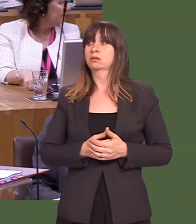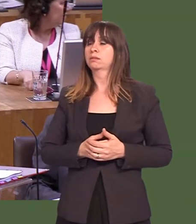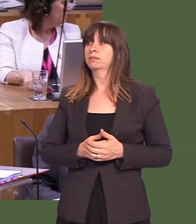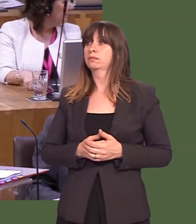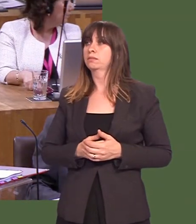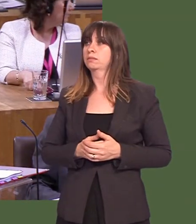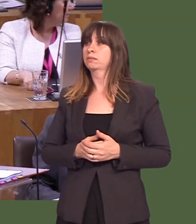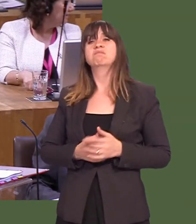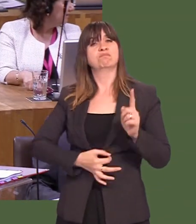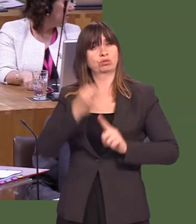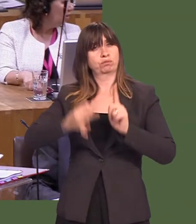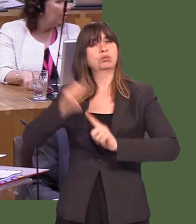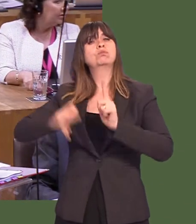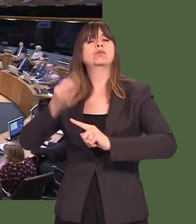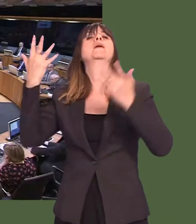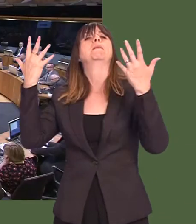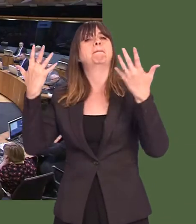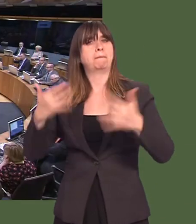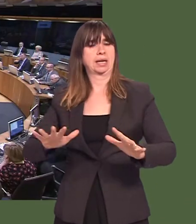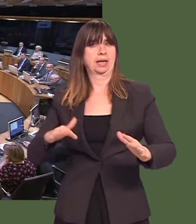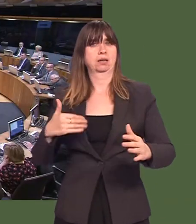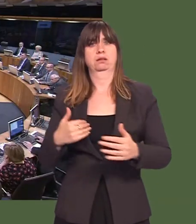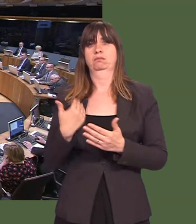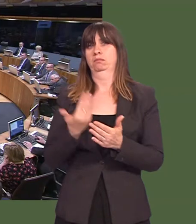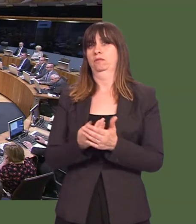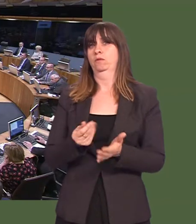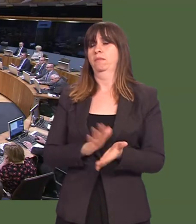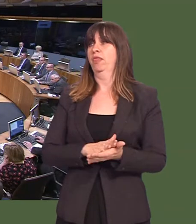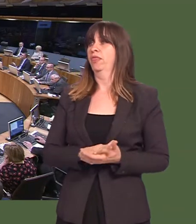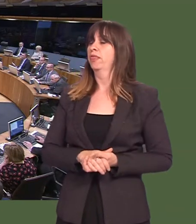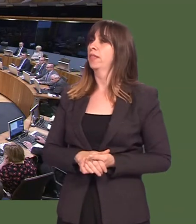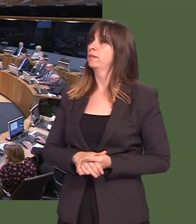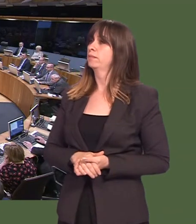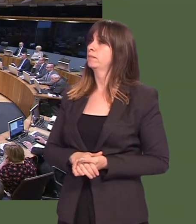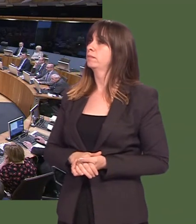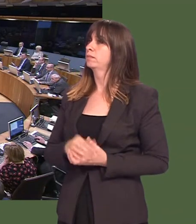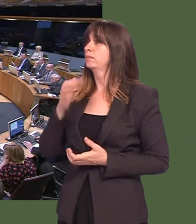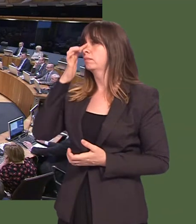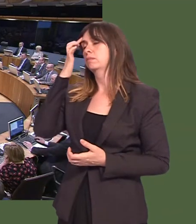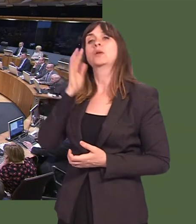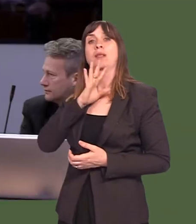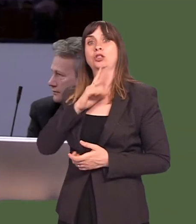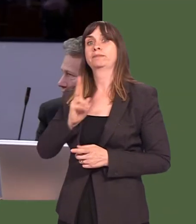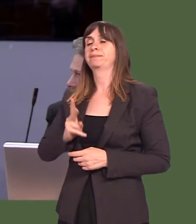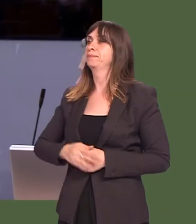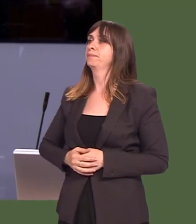And so very many improvements have taken place over the past year. Yr Arglwydd / Lord Elis-Thomas: 6.